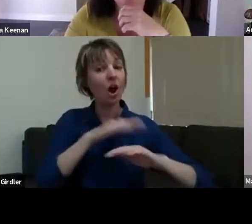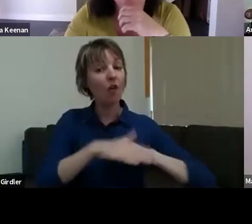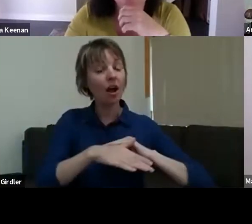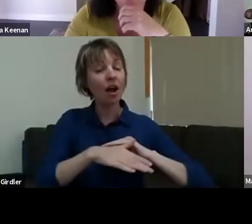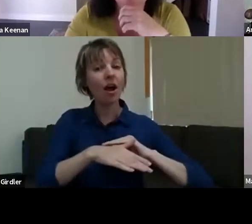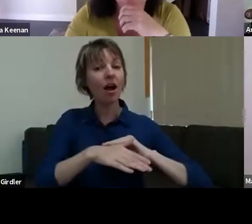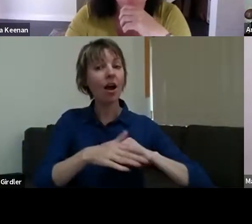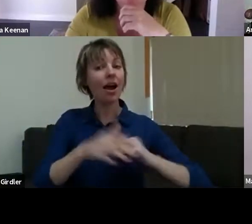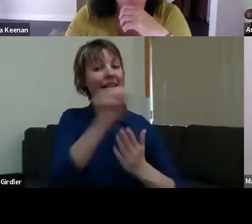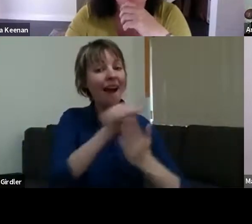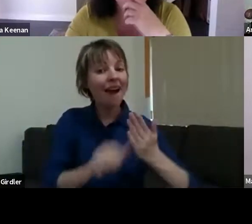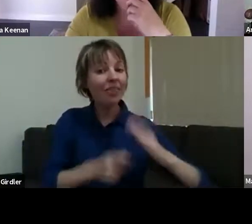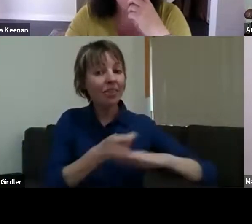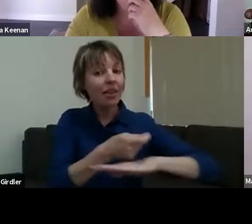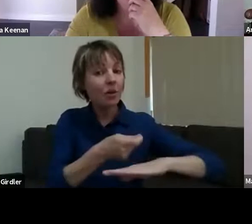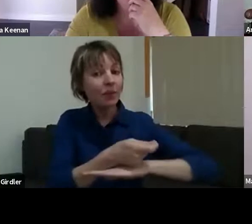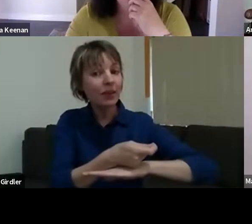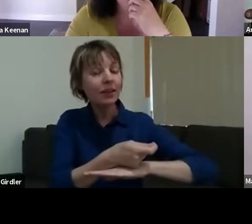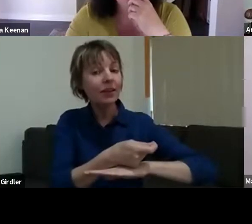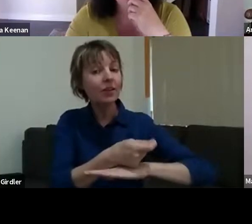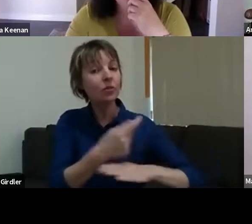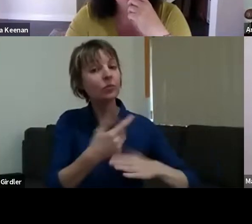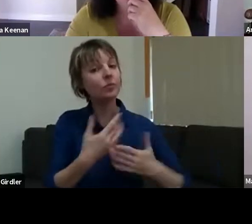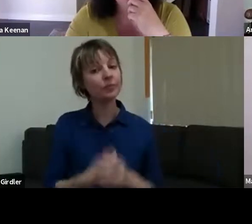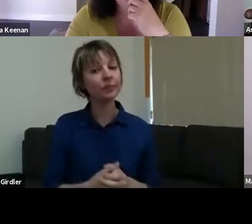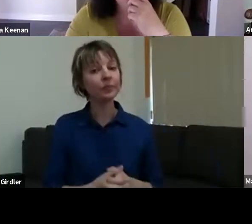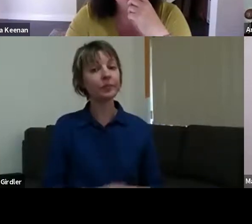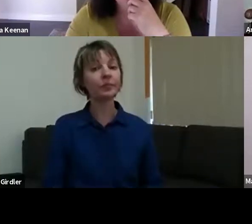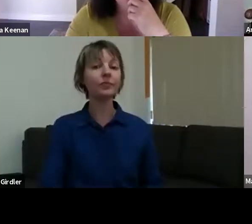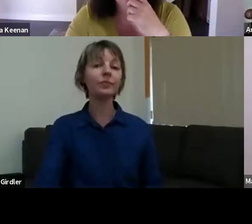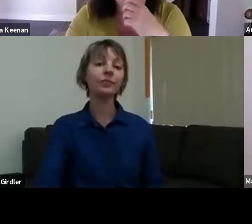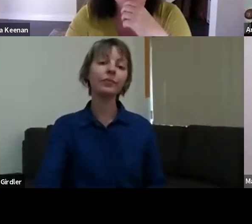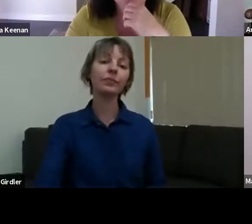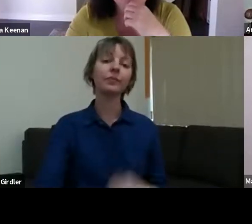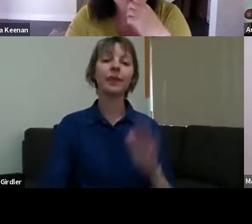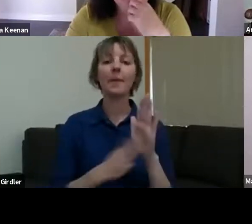you're muted... >> MAHONY MAIA KIELY: Yes-ish. For us in the early